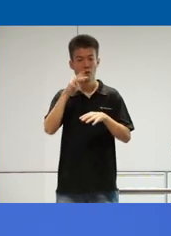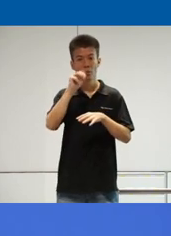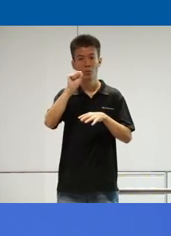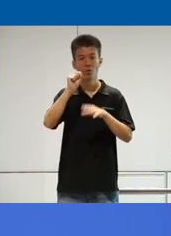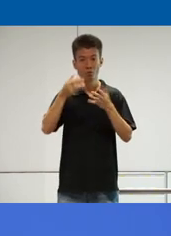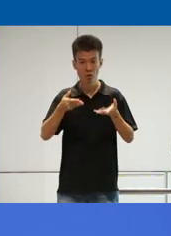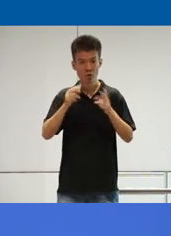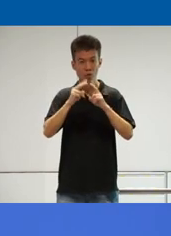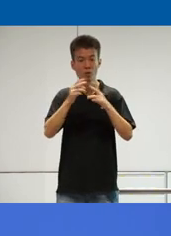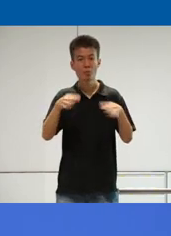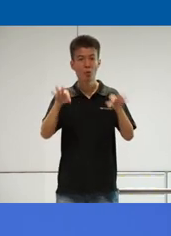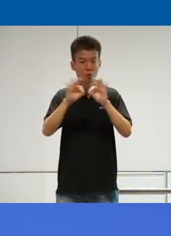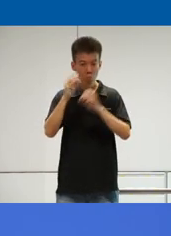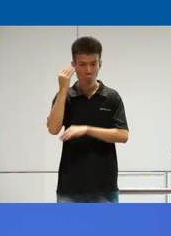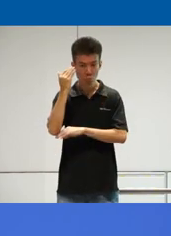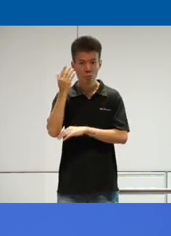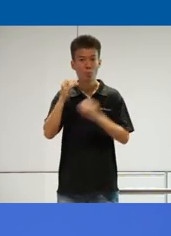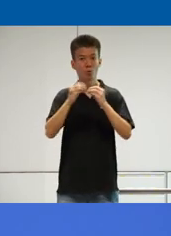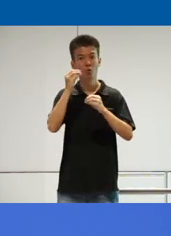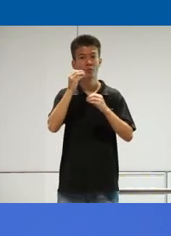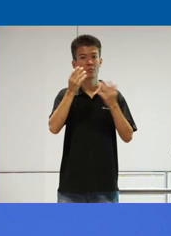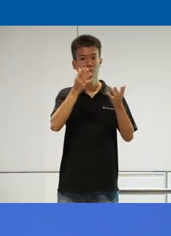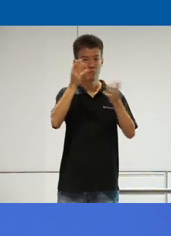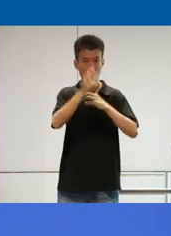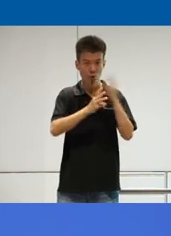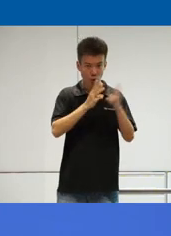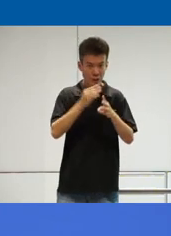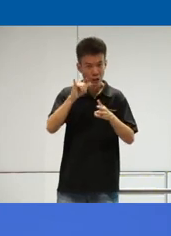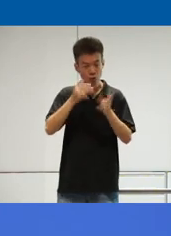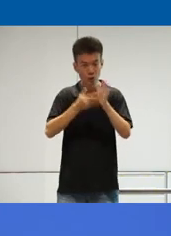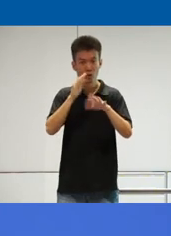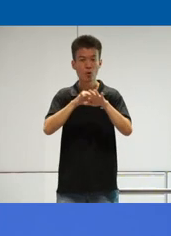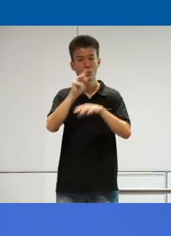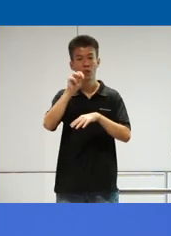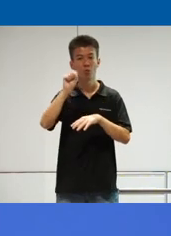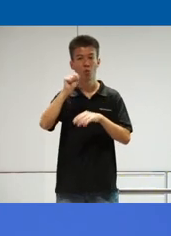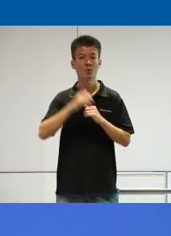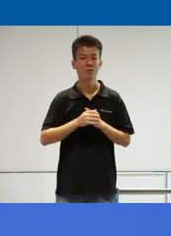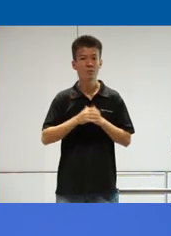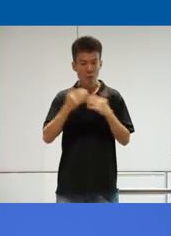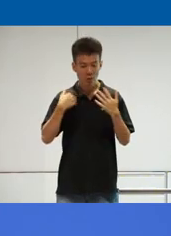uh very important because uh most of the world is still running on Microsoft so um having Microsoft